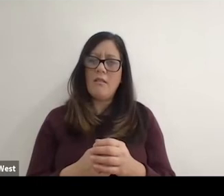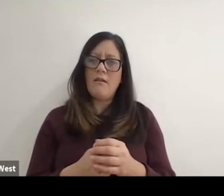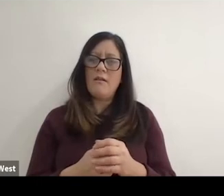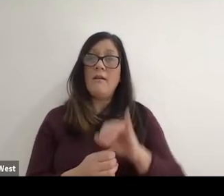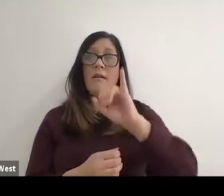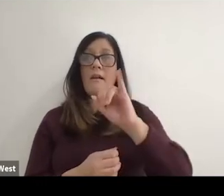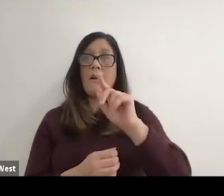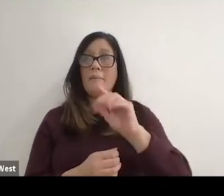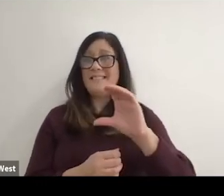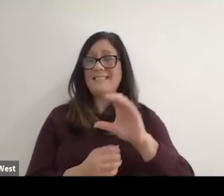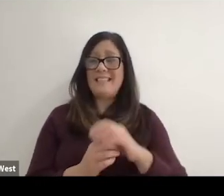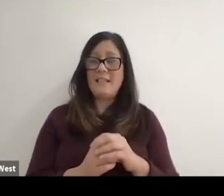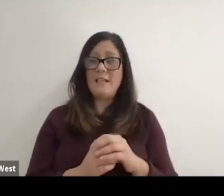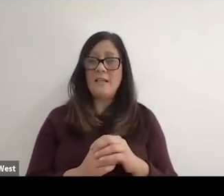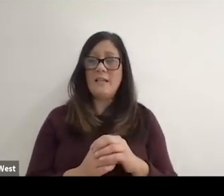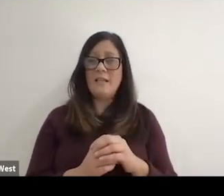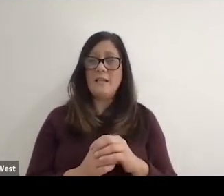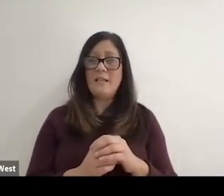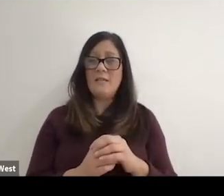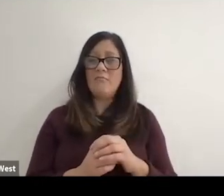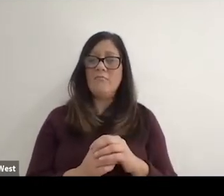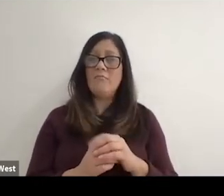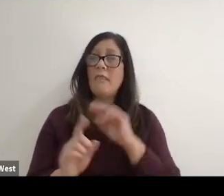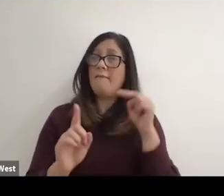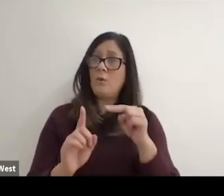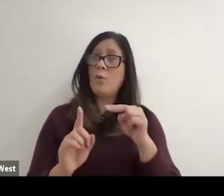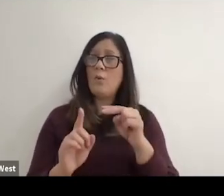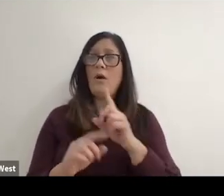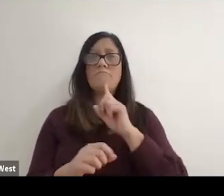Of the IPC was that it was truly disabled people playing sports,